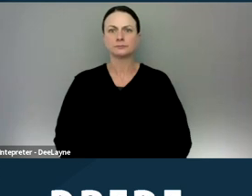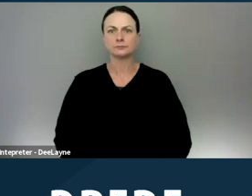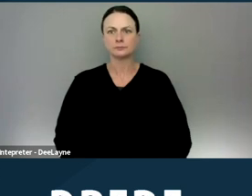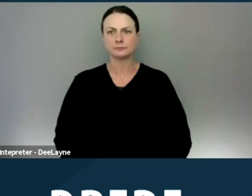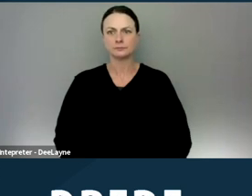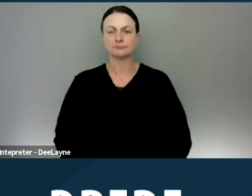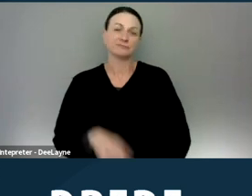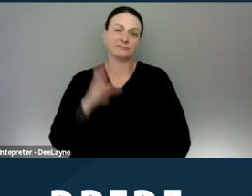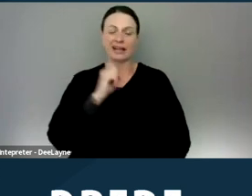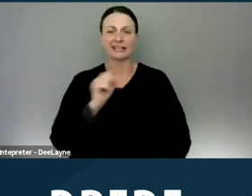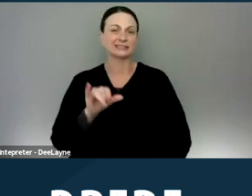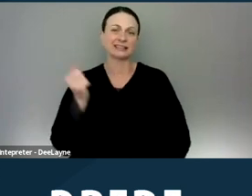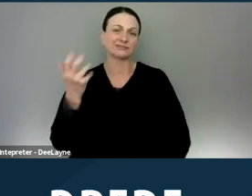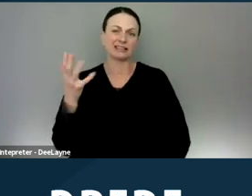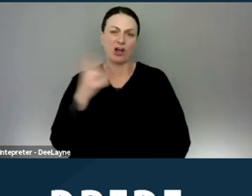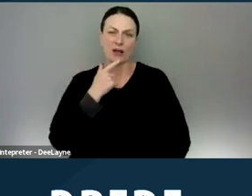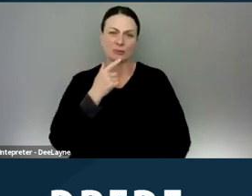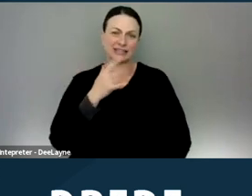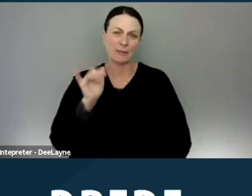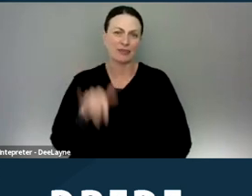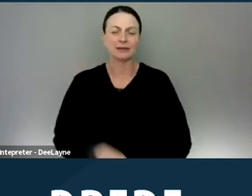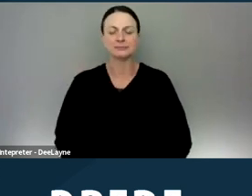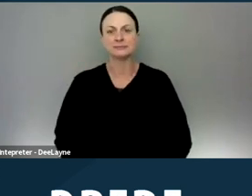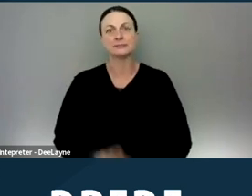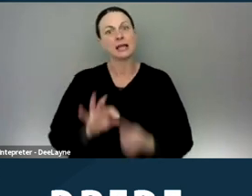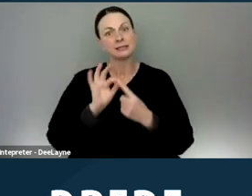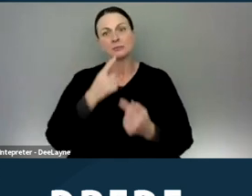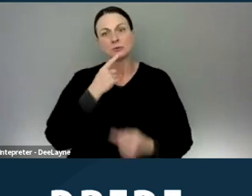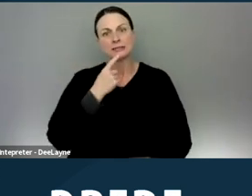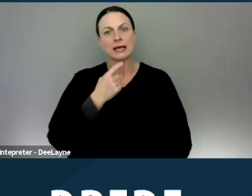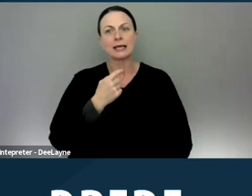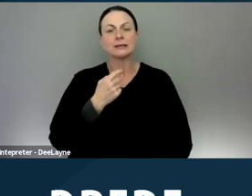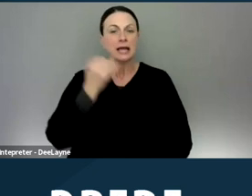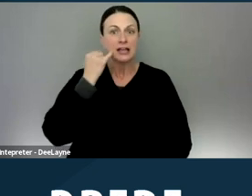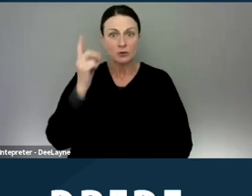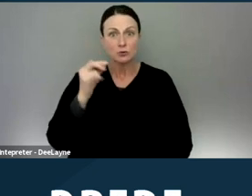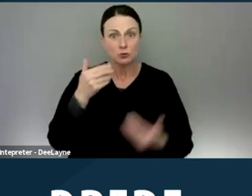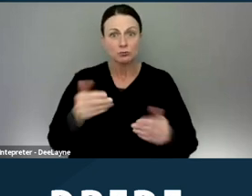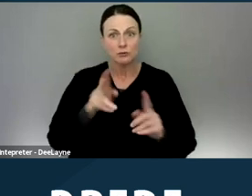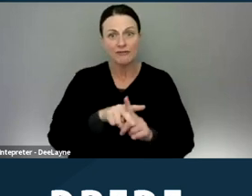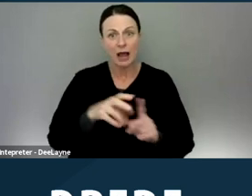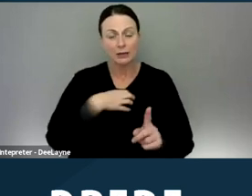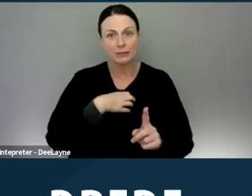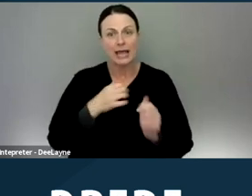I guess that's all I'll say about that except to say if you do file a complaint with the Civil Rights Department